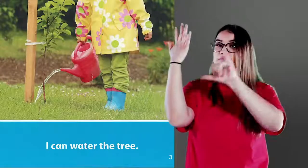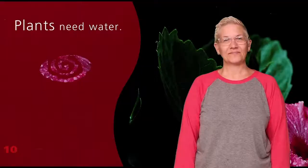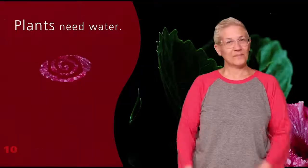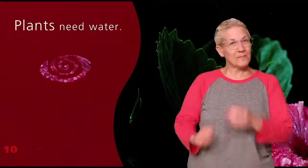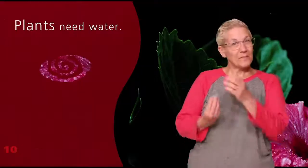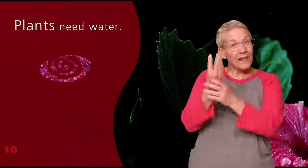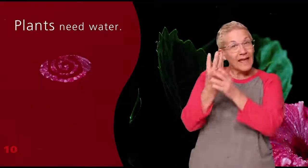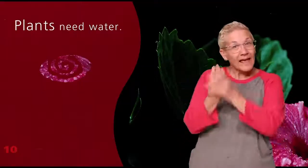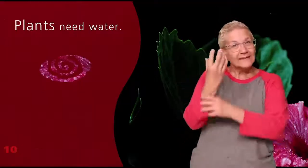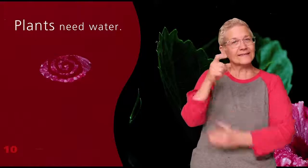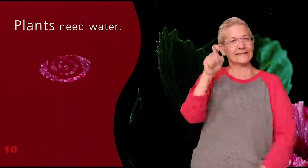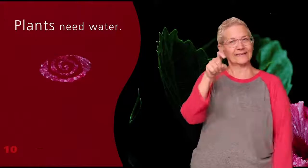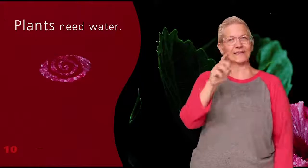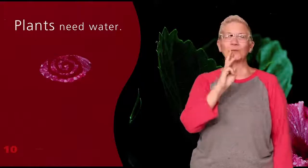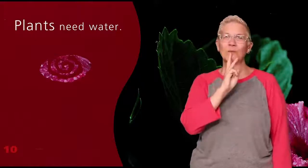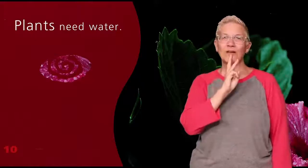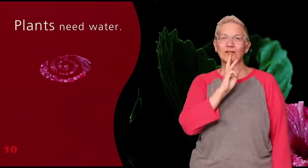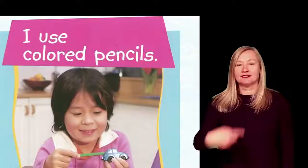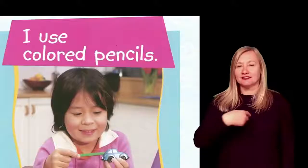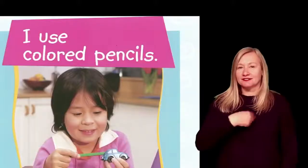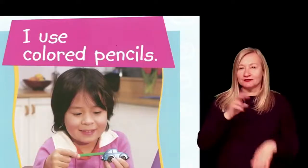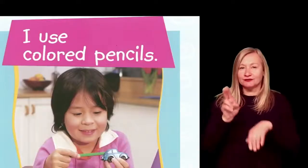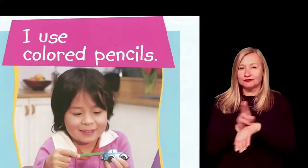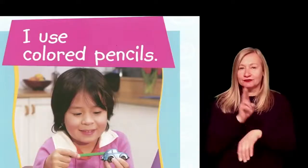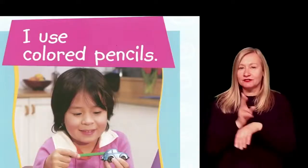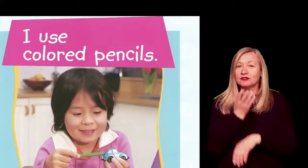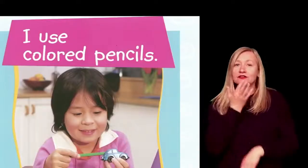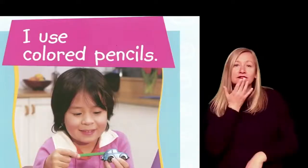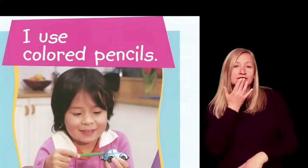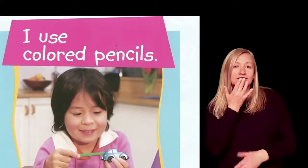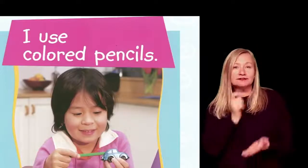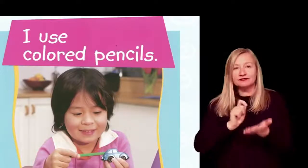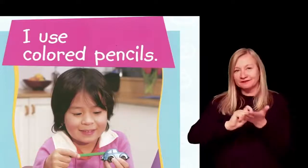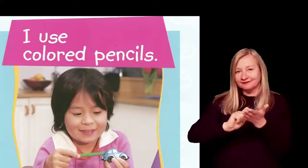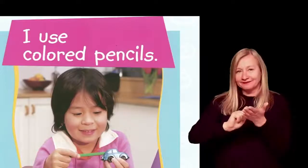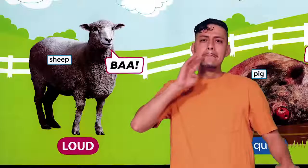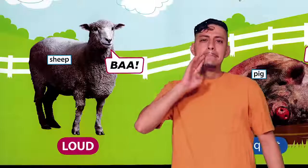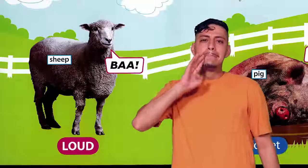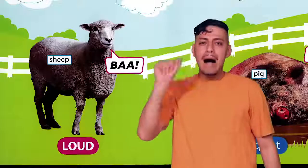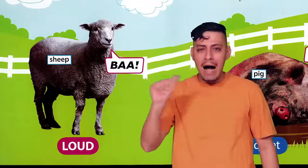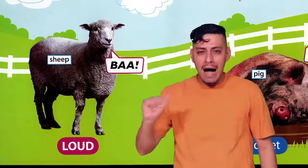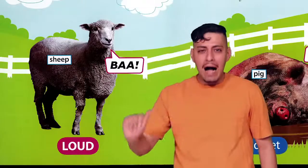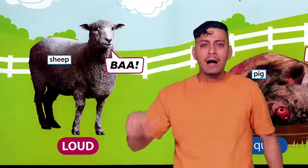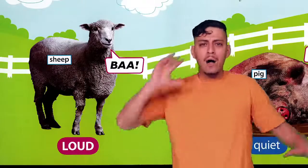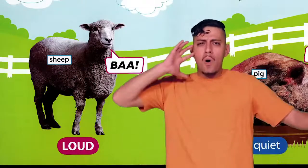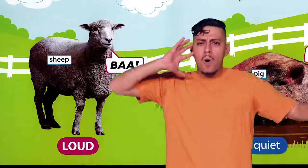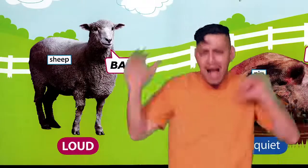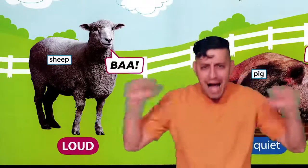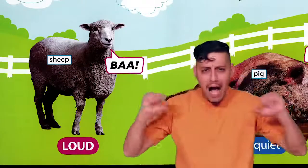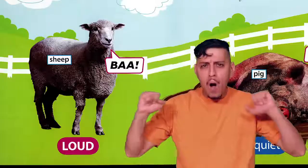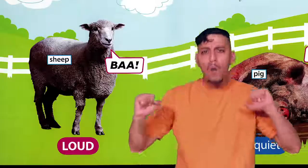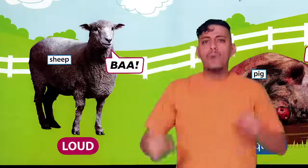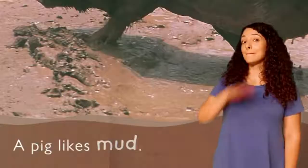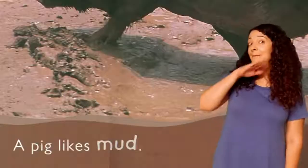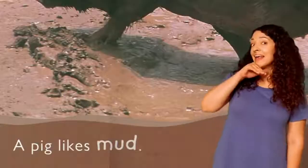i can water a tree plants need water